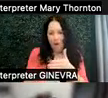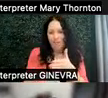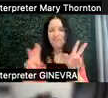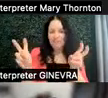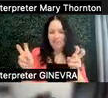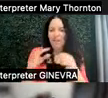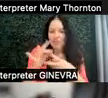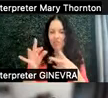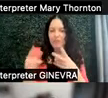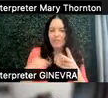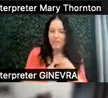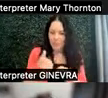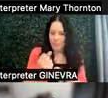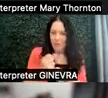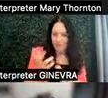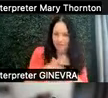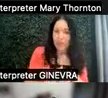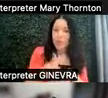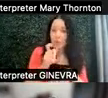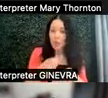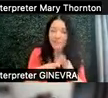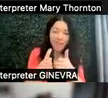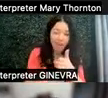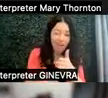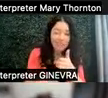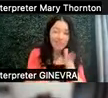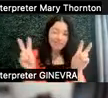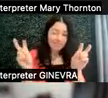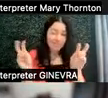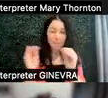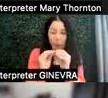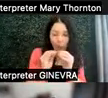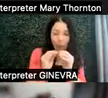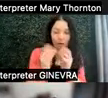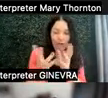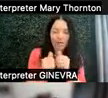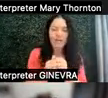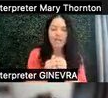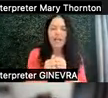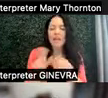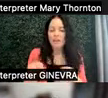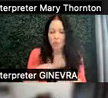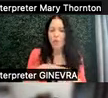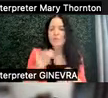that we're making, and who is it costing, quote-unquote, more to. And of course that is subjective.